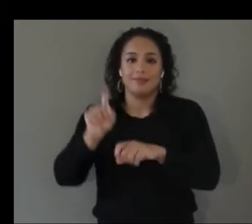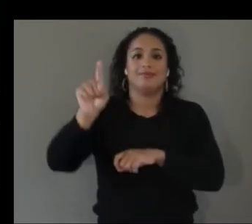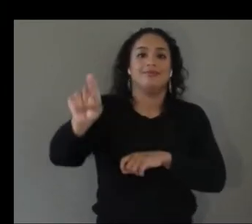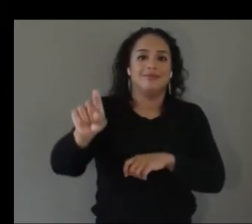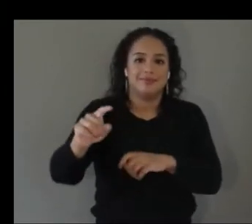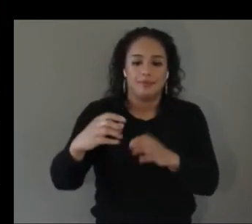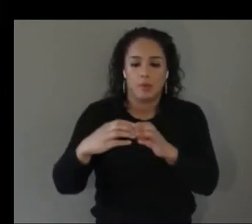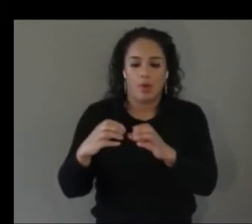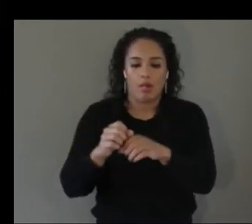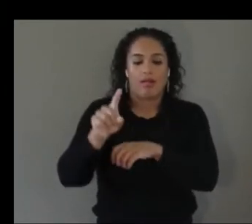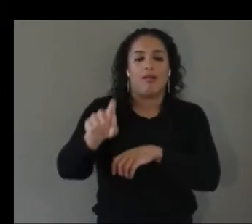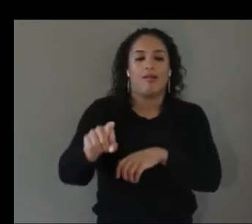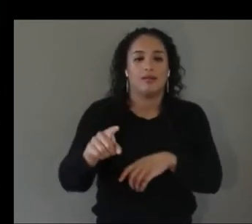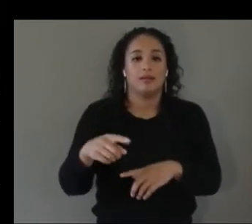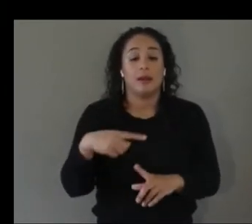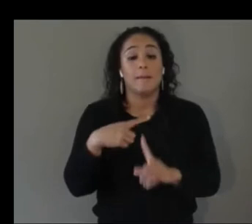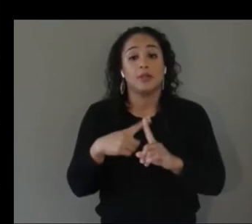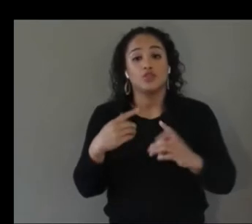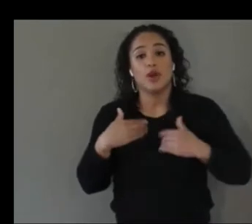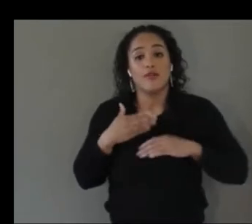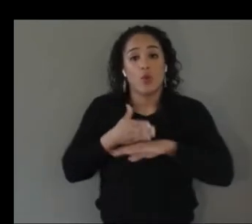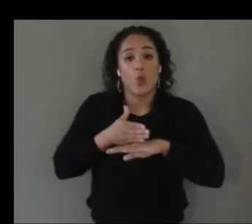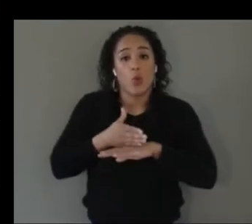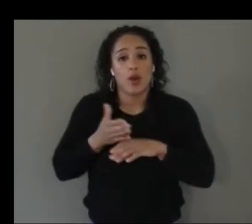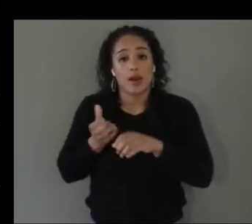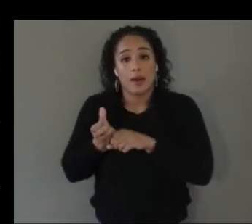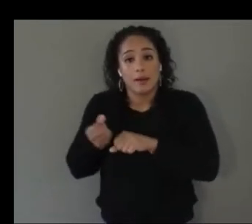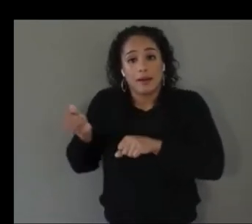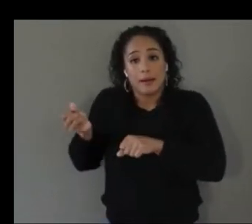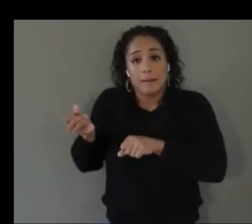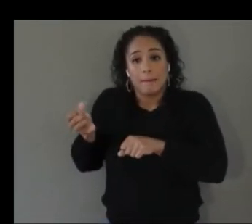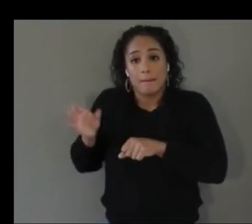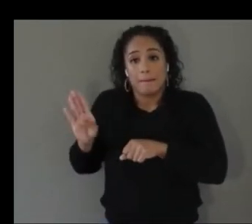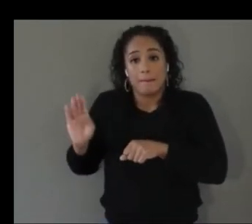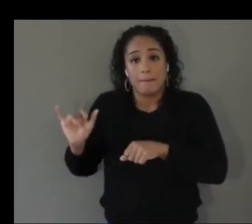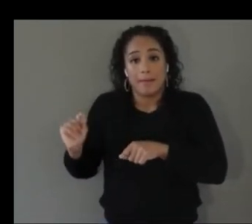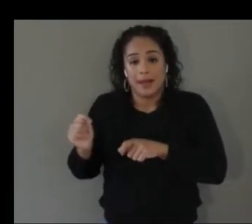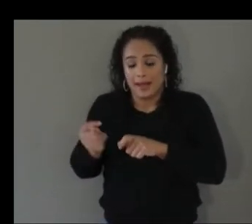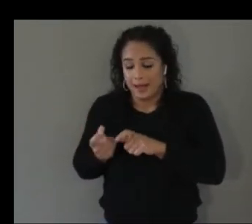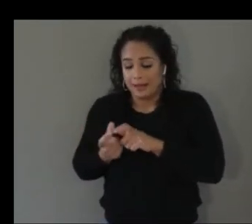which may be the size of the bat is about the size of a cell phone with a handle on it and so you're